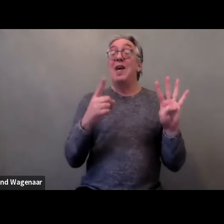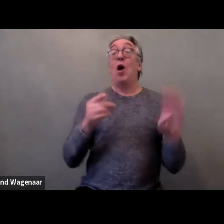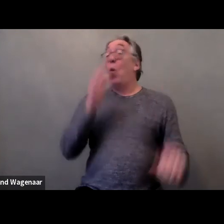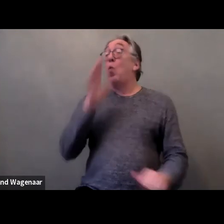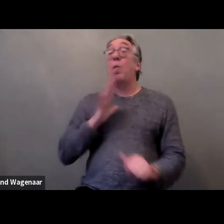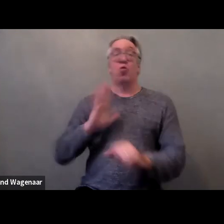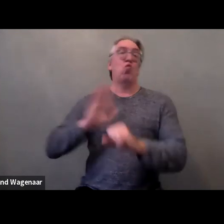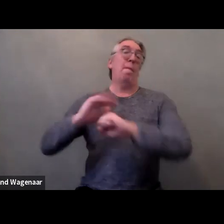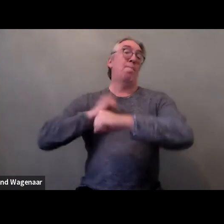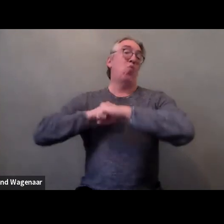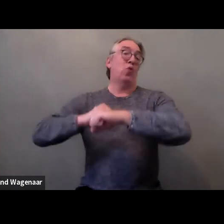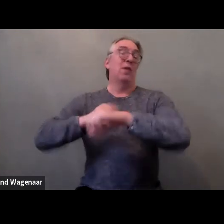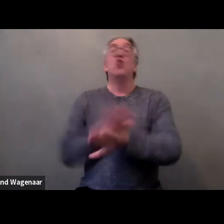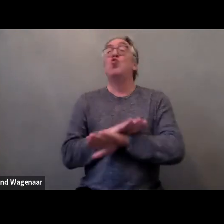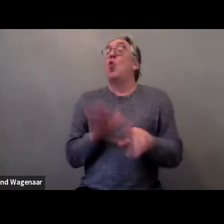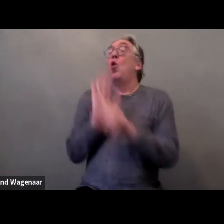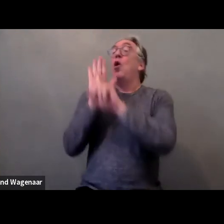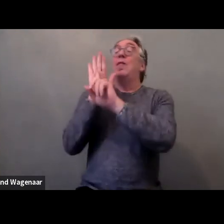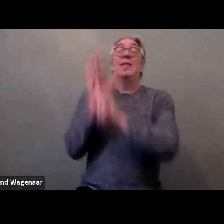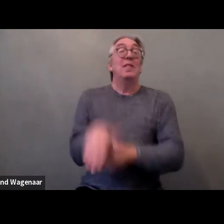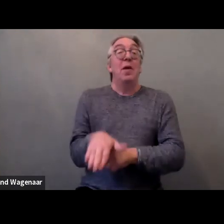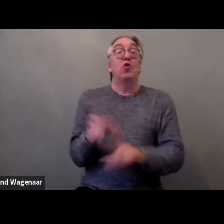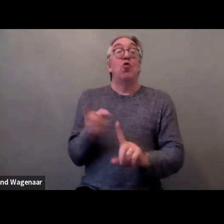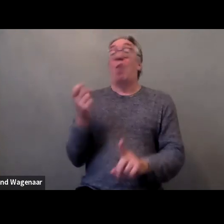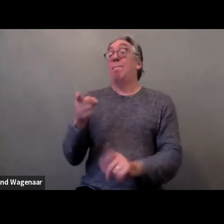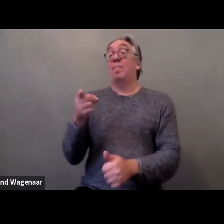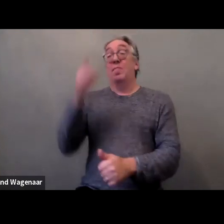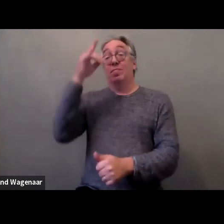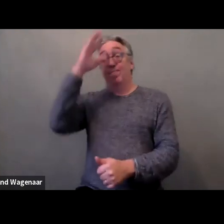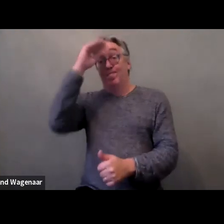without discrimination on the basis of their sex, gender, race, colour,